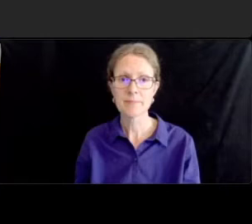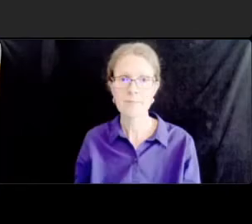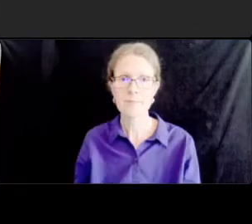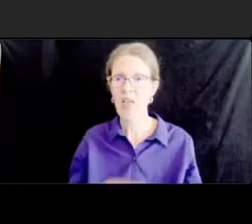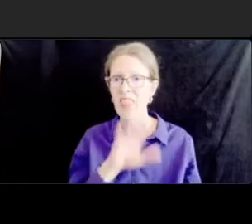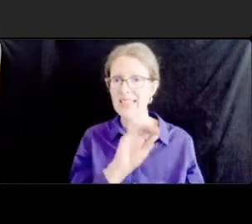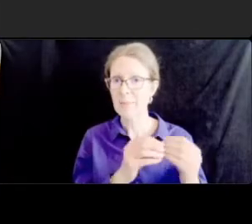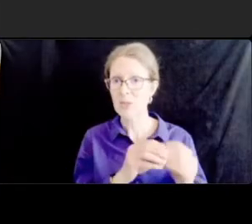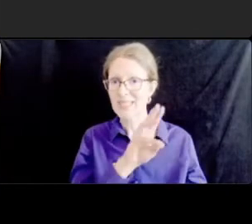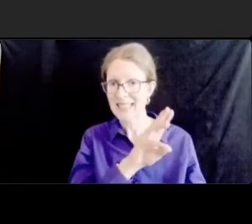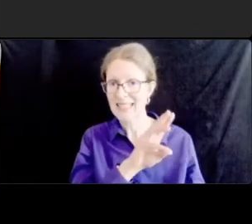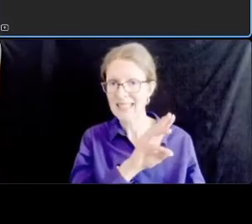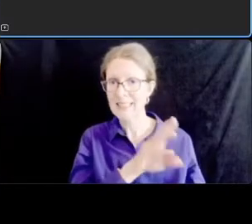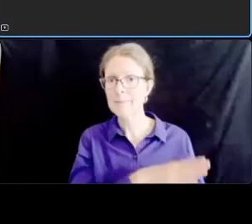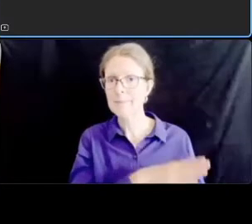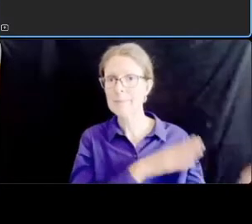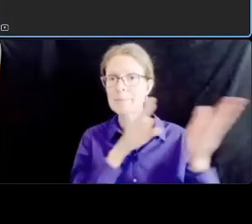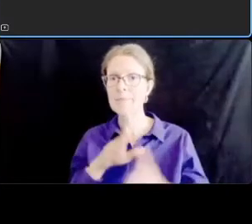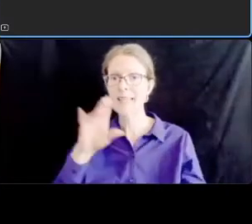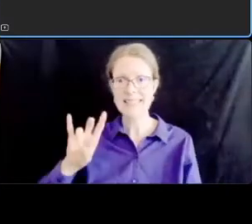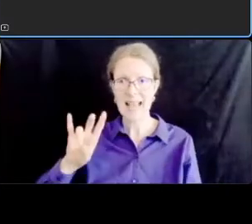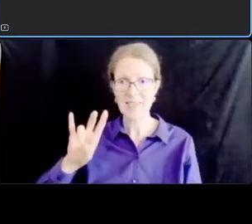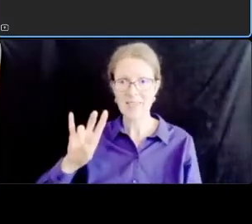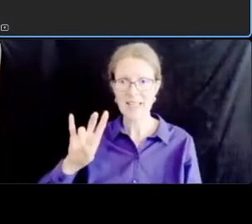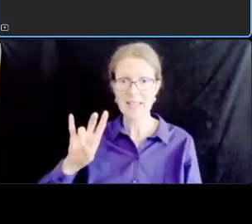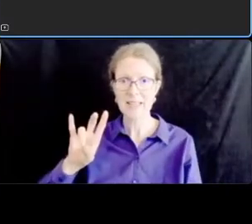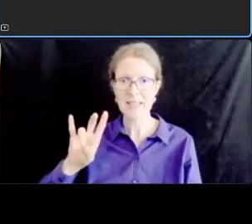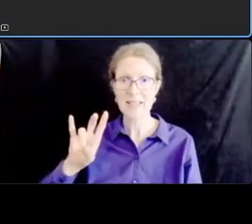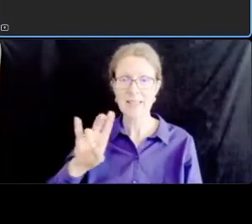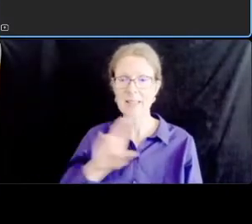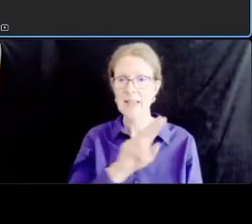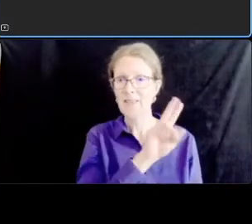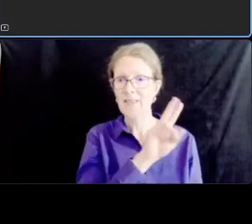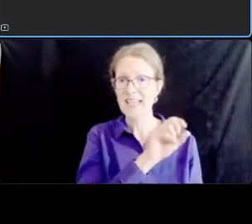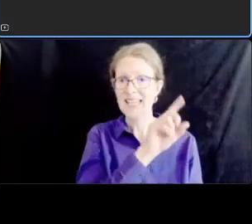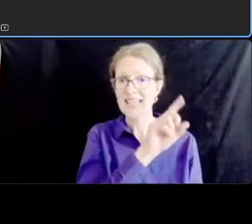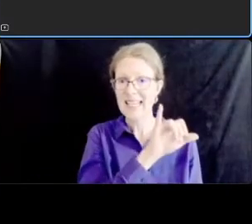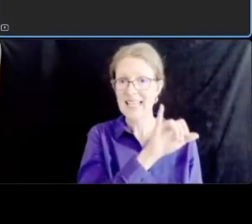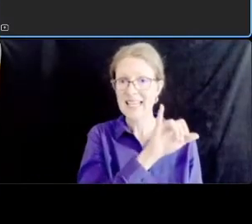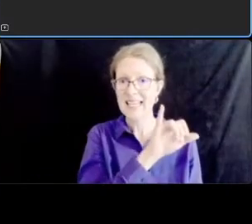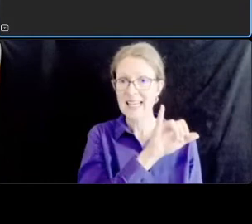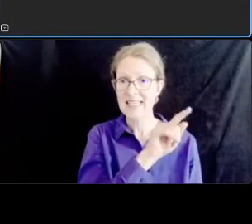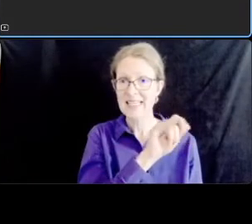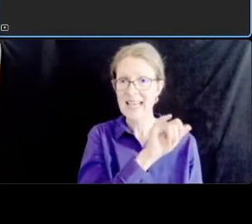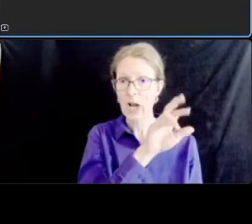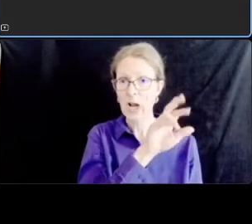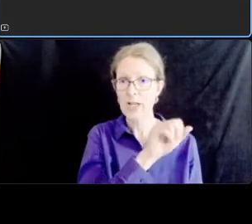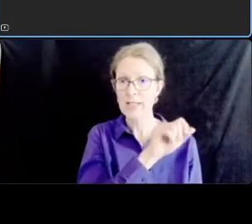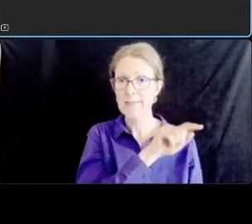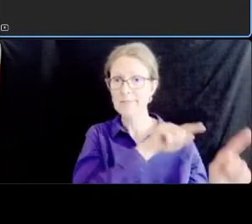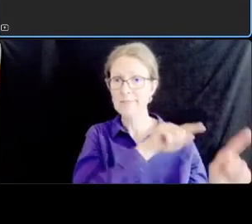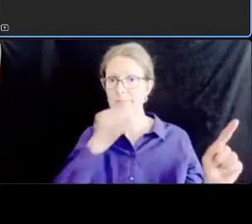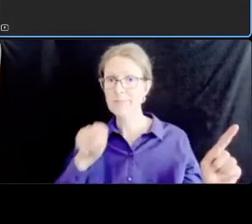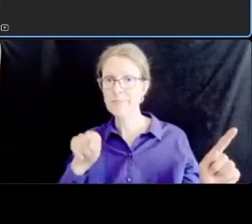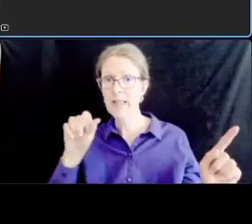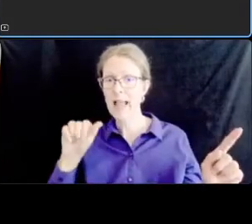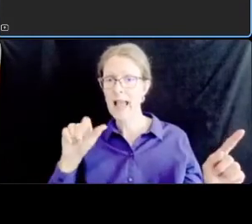and proceed to up to albemarle street which is signalized we do have windham place and yuma